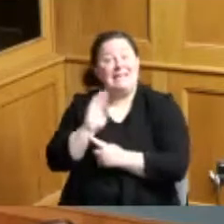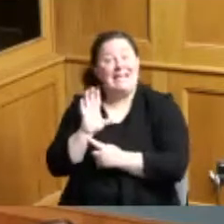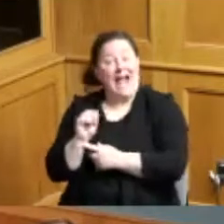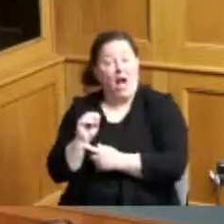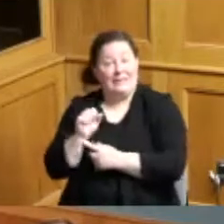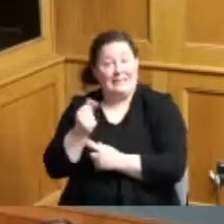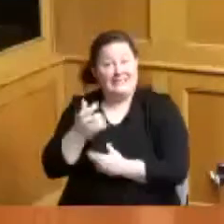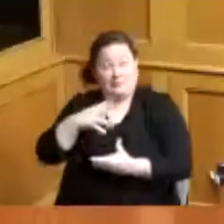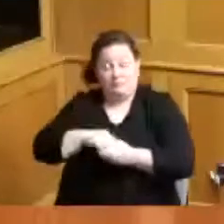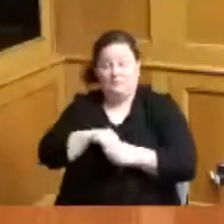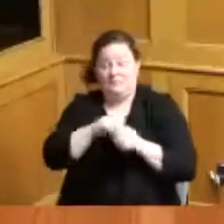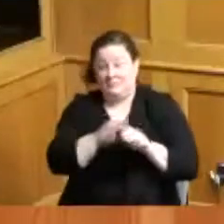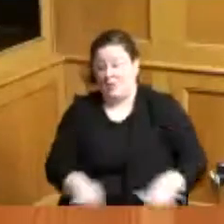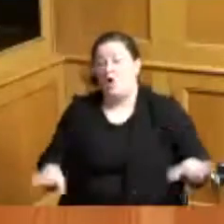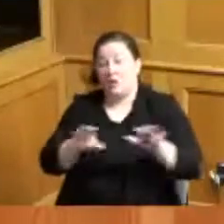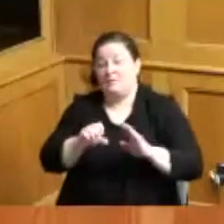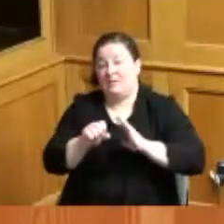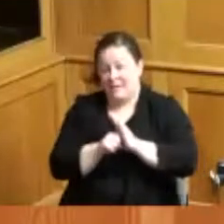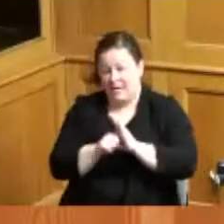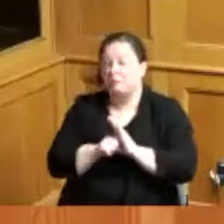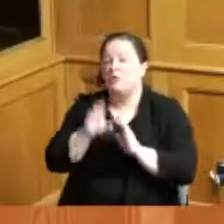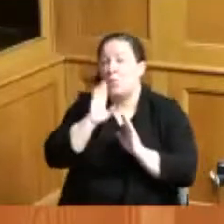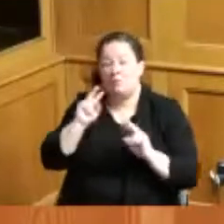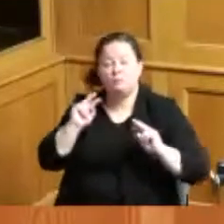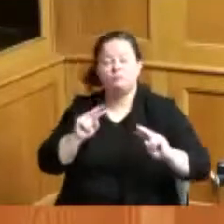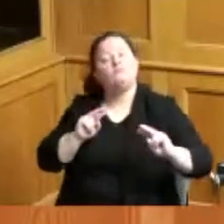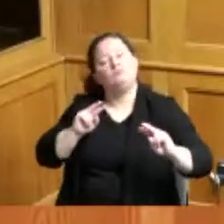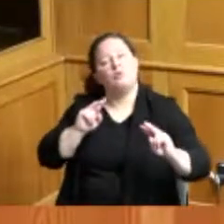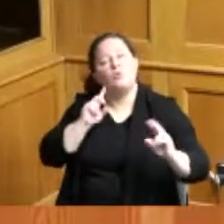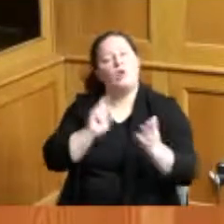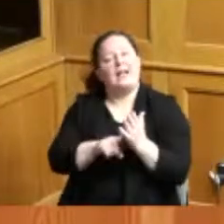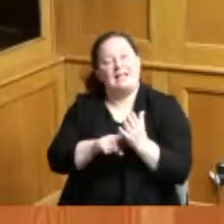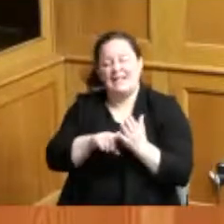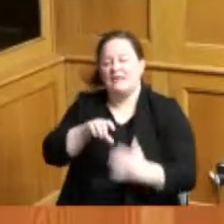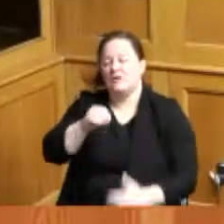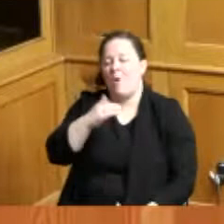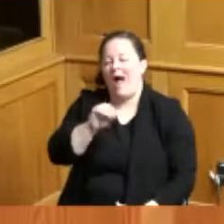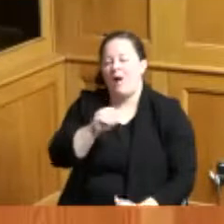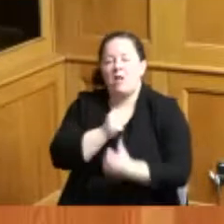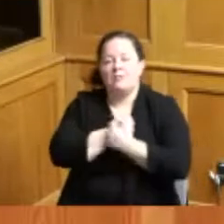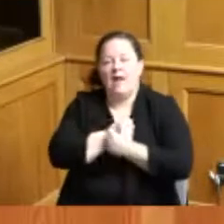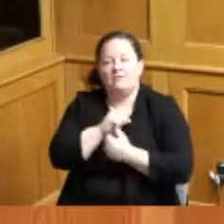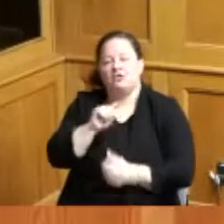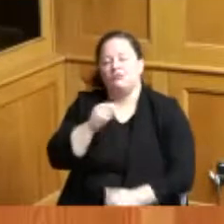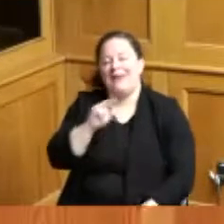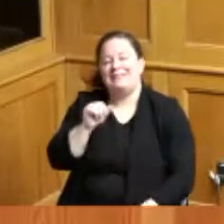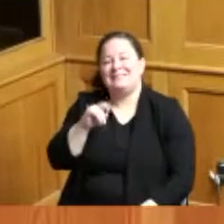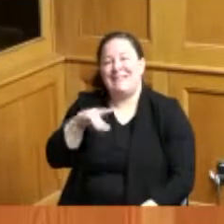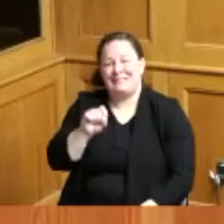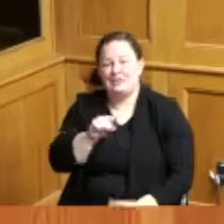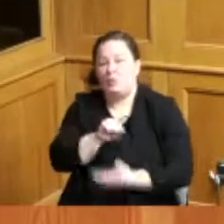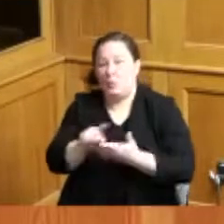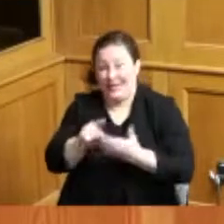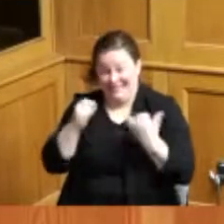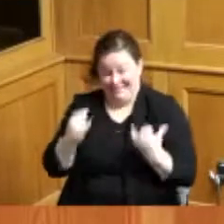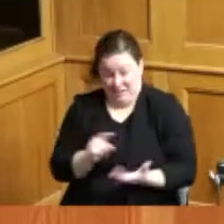observe the fourth annual Ohio loves transit week February 13 through February 19 2022 and